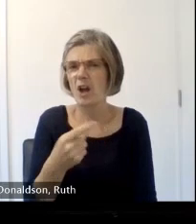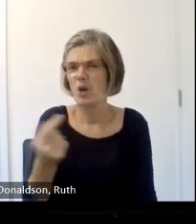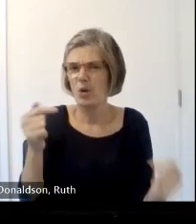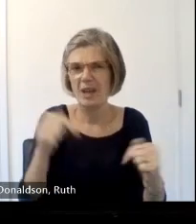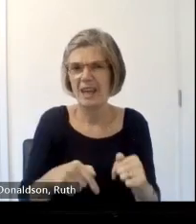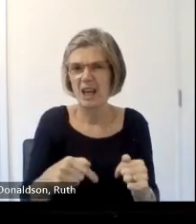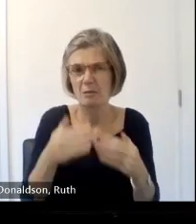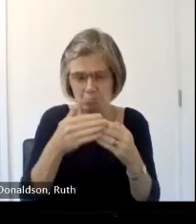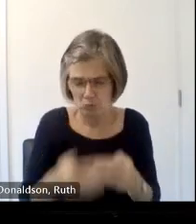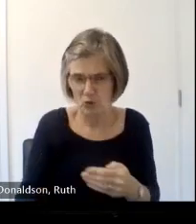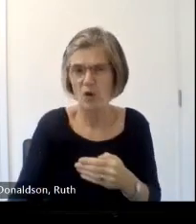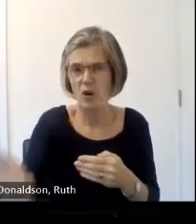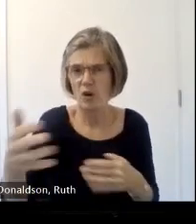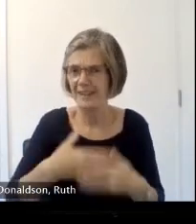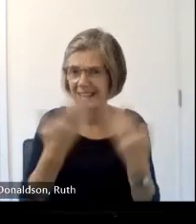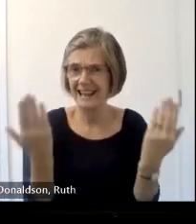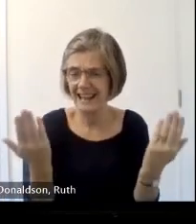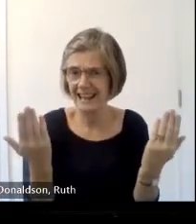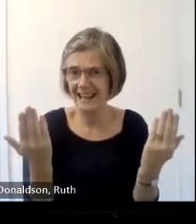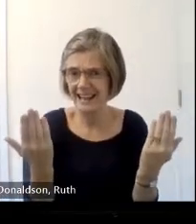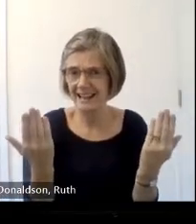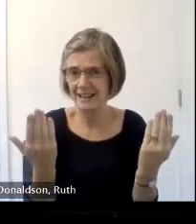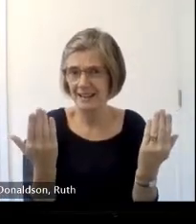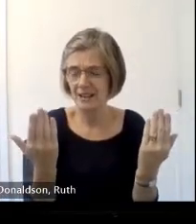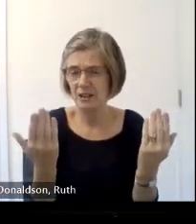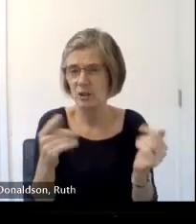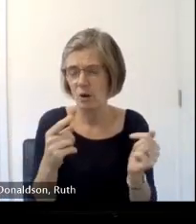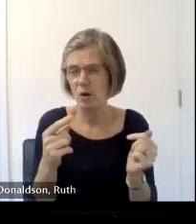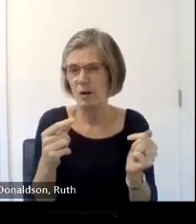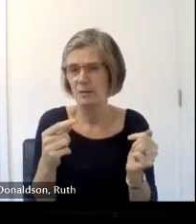just thinking because at 4:00 between 4 and 5 there's an optional networking session I'm not